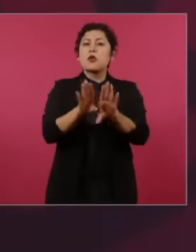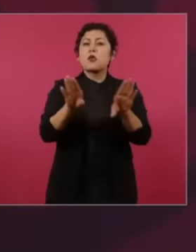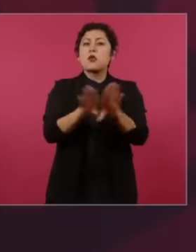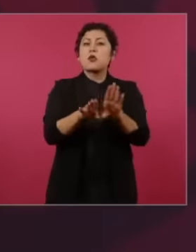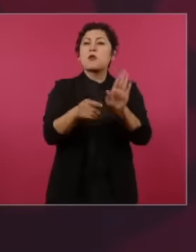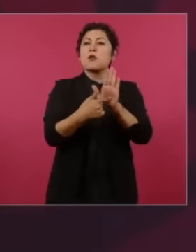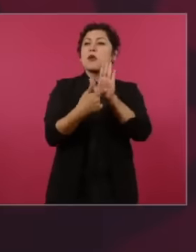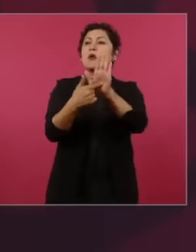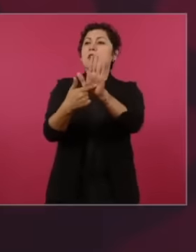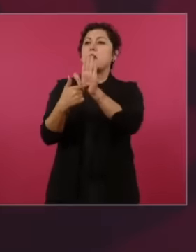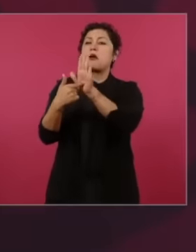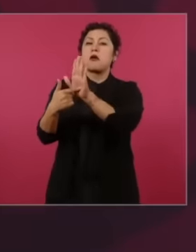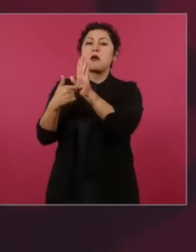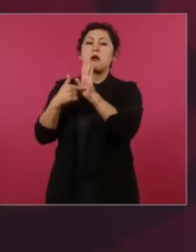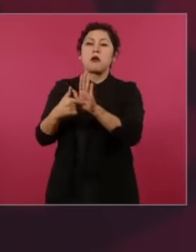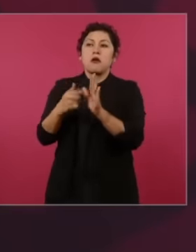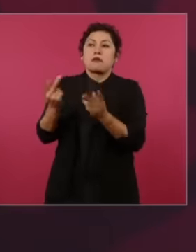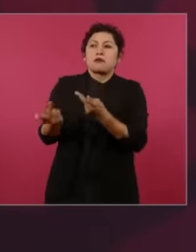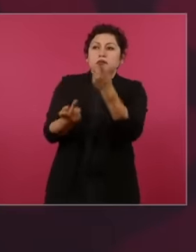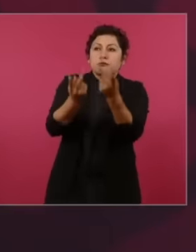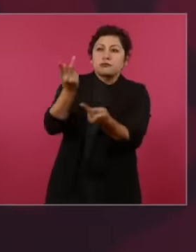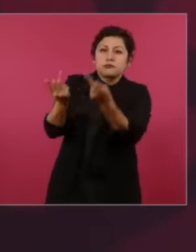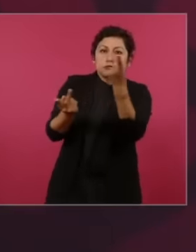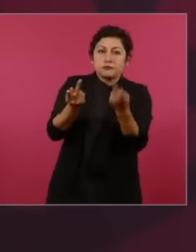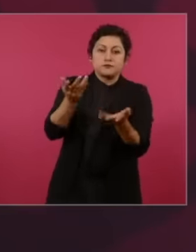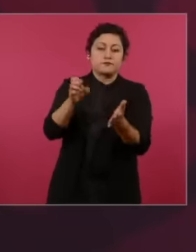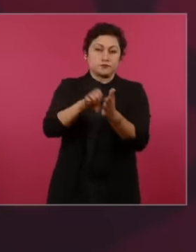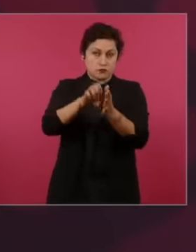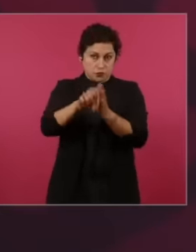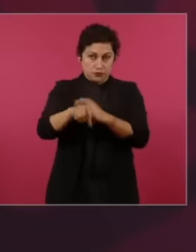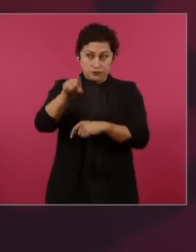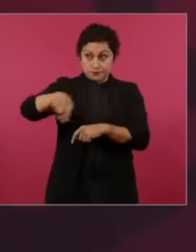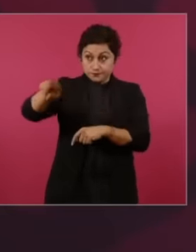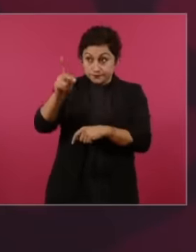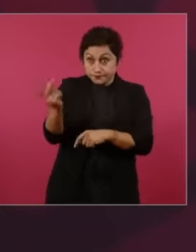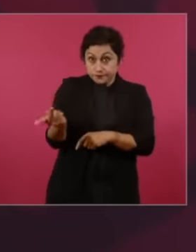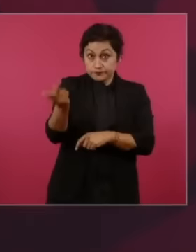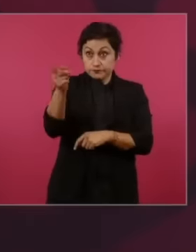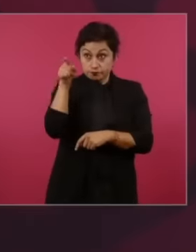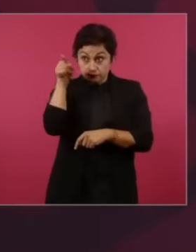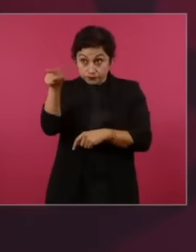about trust. in judges in magistrates in ministers they fail